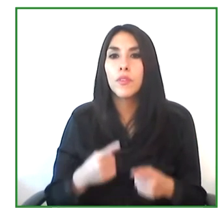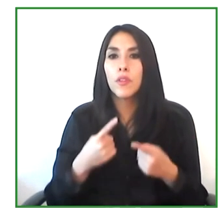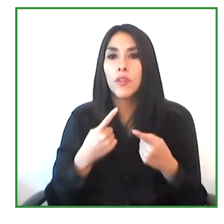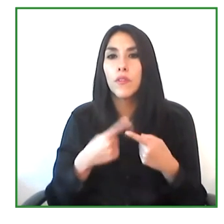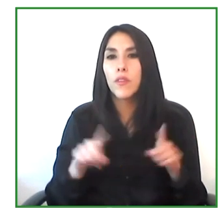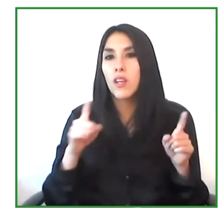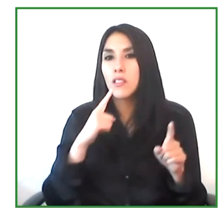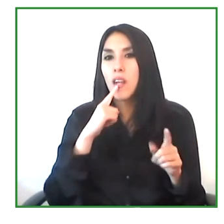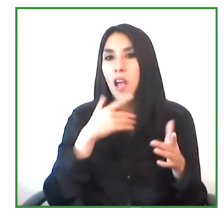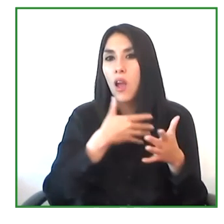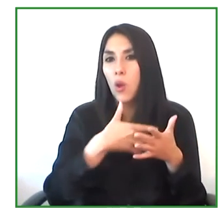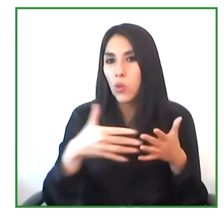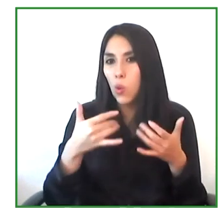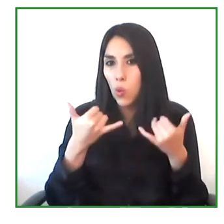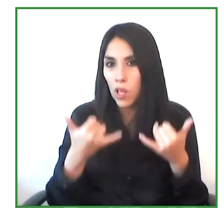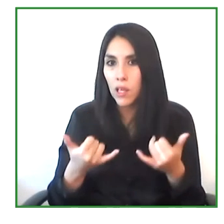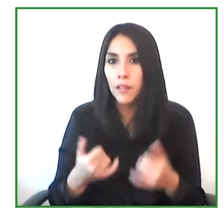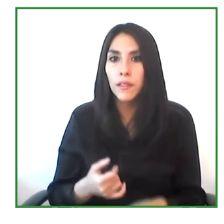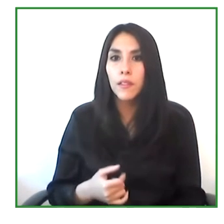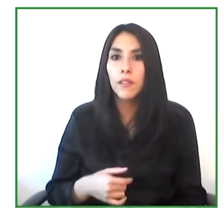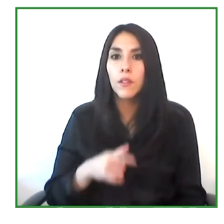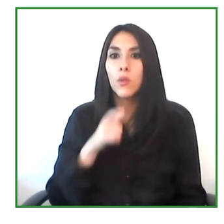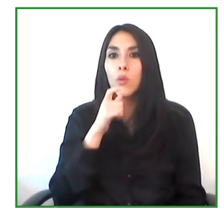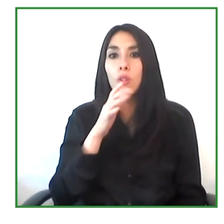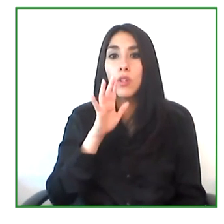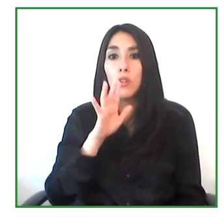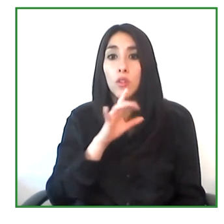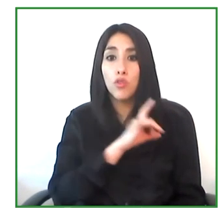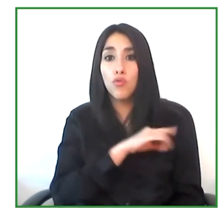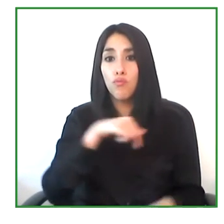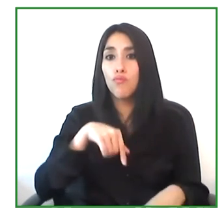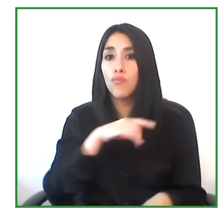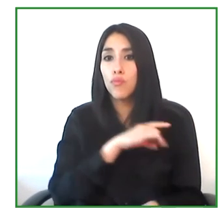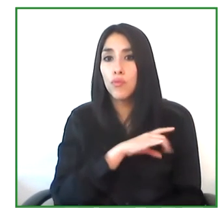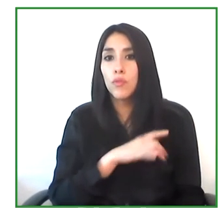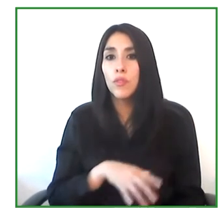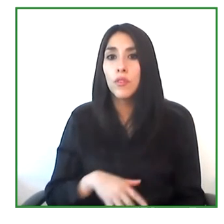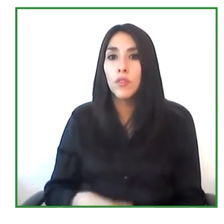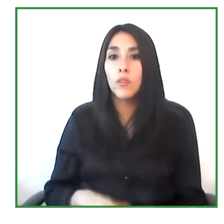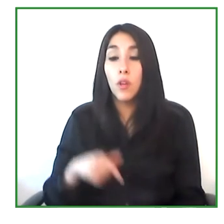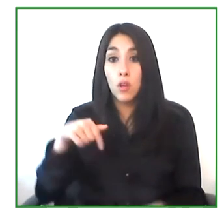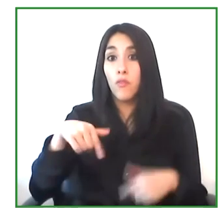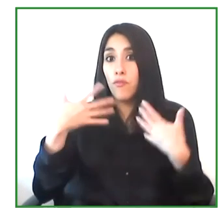We also have the Spanish that is used in Chile, so it's easier